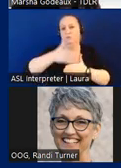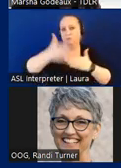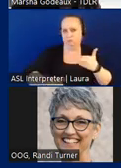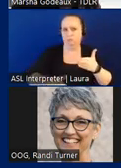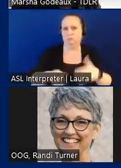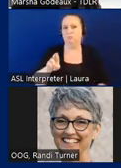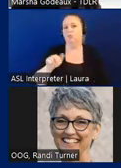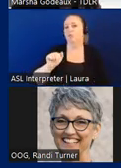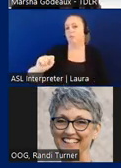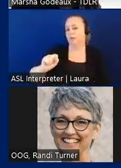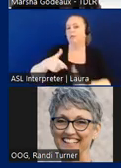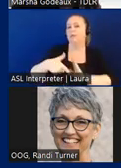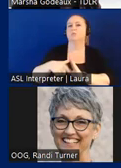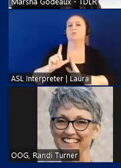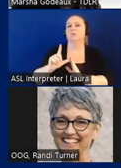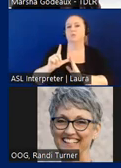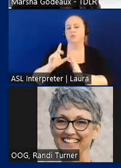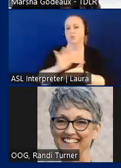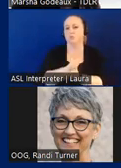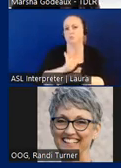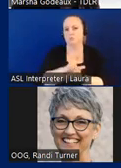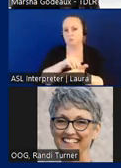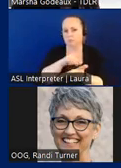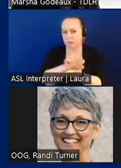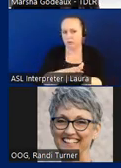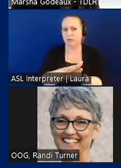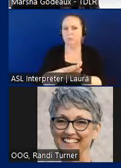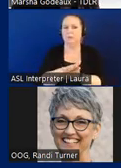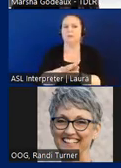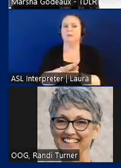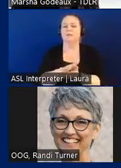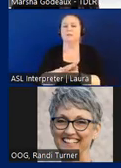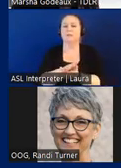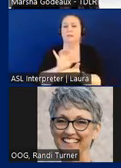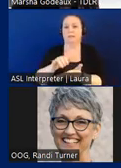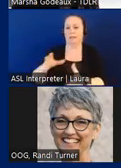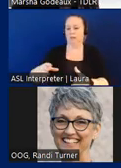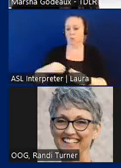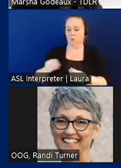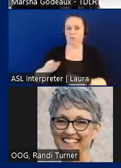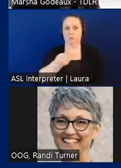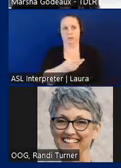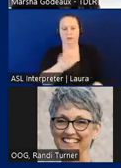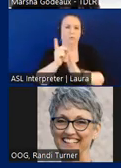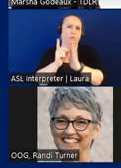the documents, and provide by own the documents provided by owner or designer. I should mention